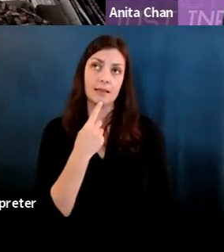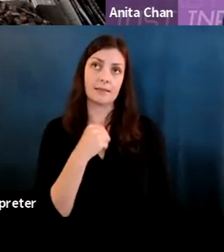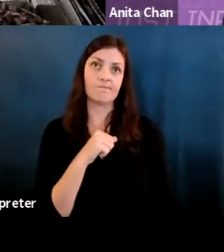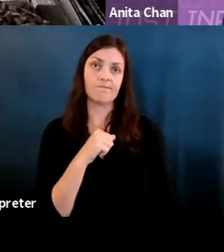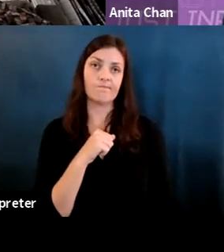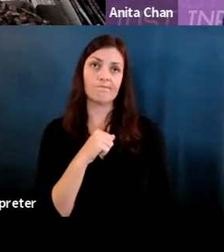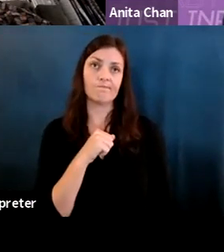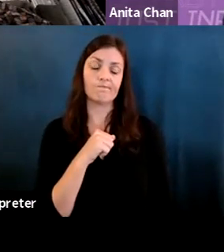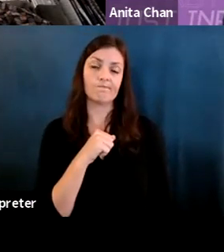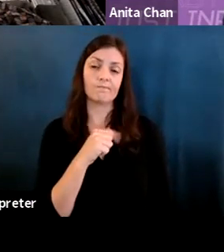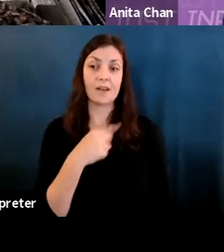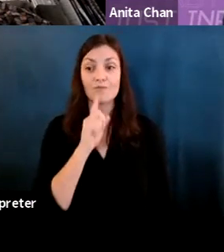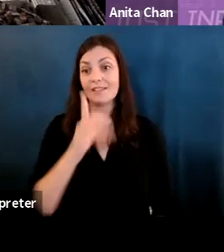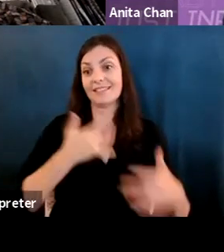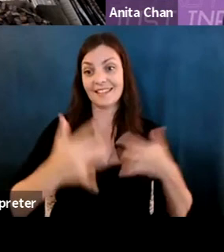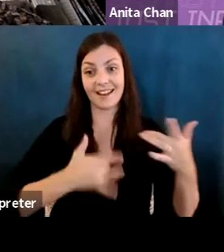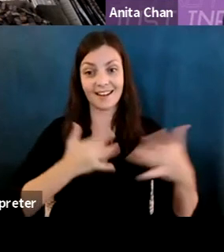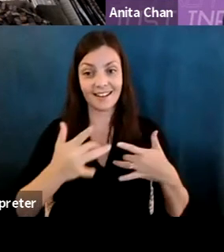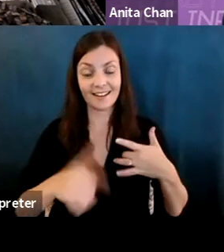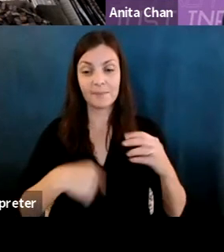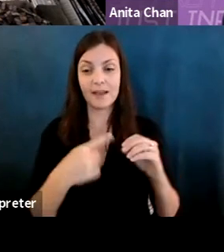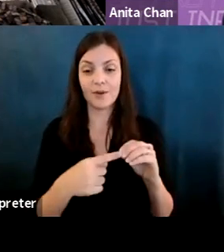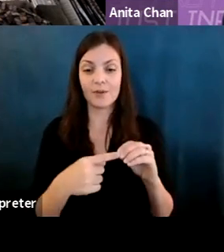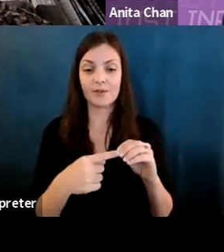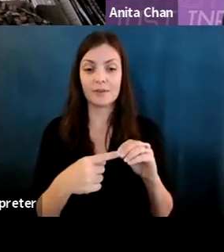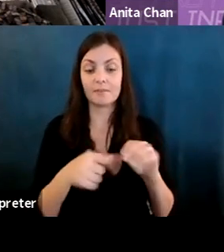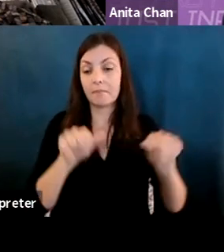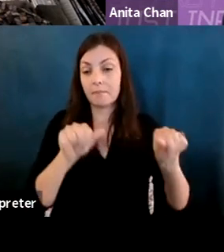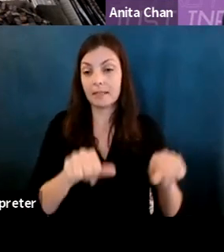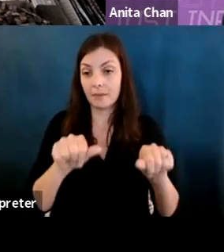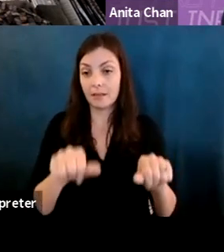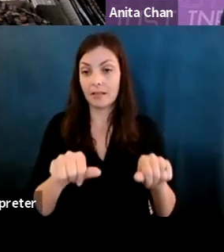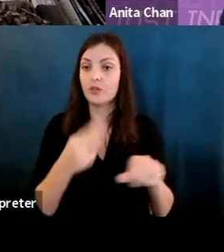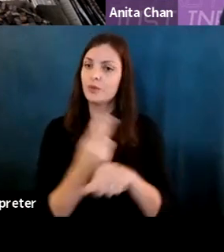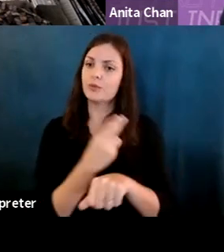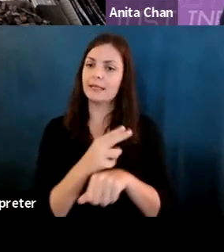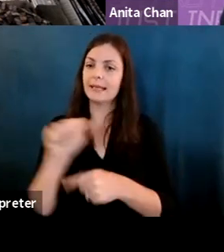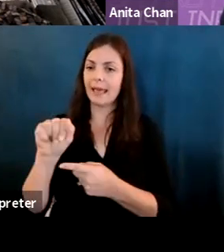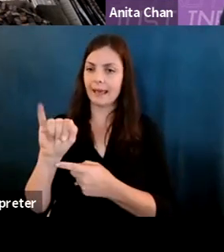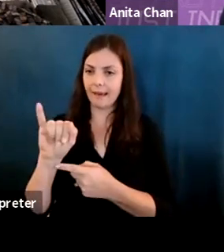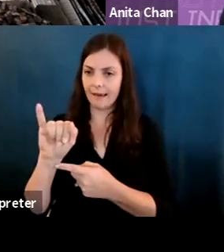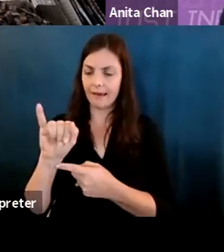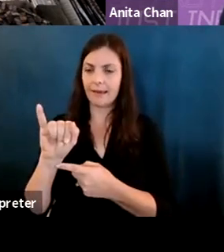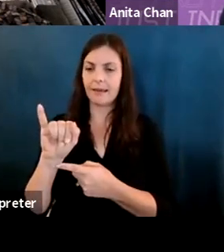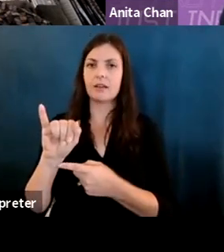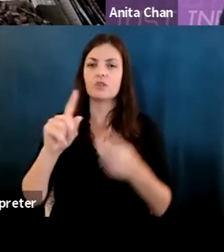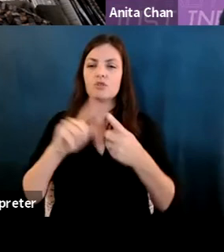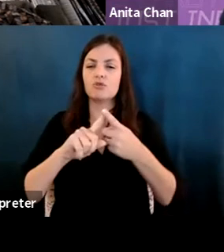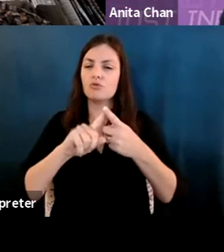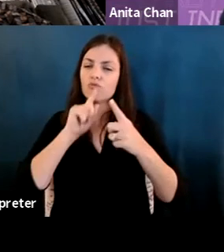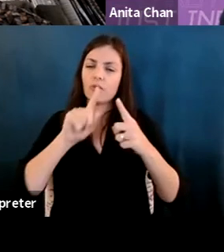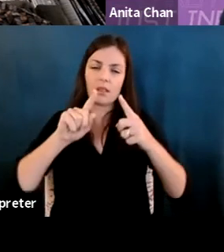Fernanda Viegas: I am very excited about about the possibility of using Ai to dig deeper into text.